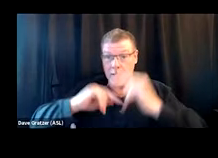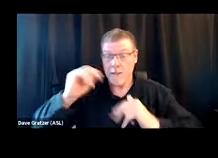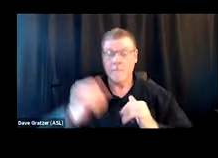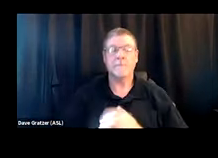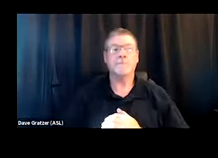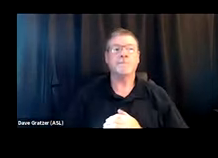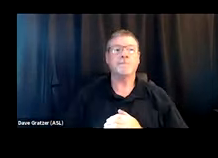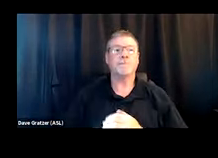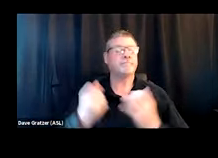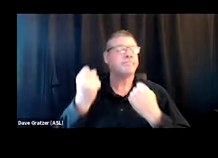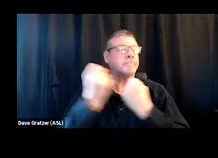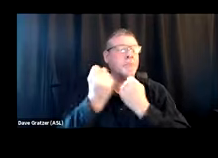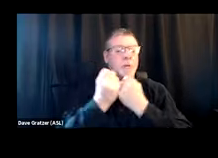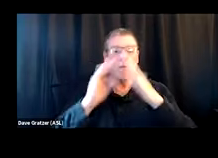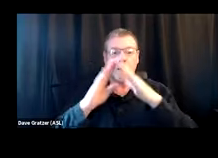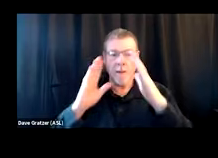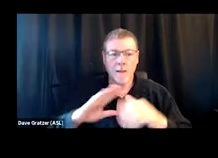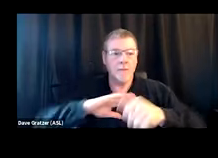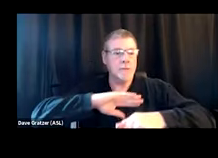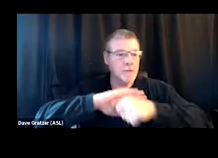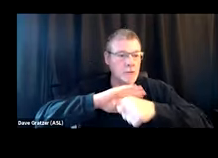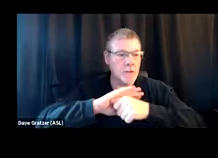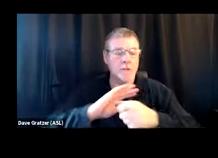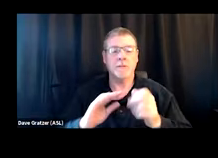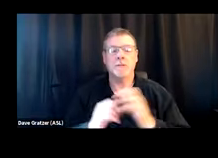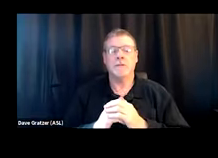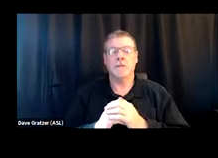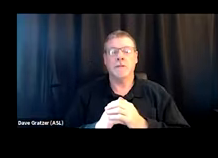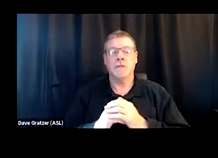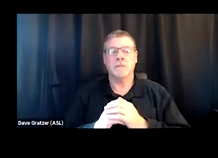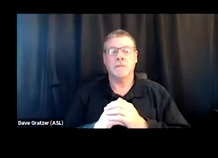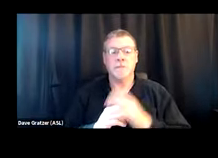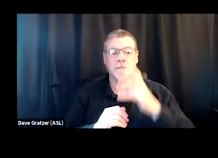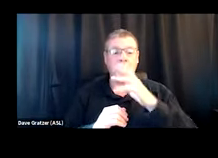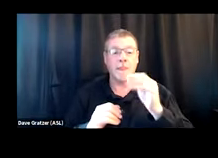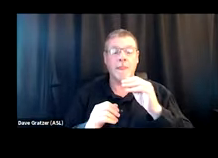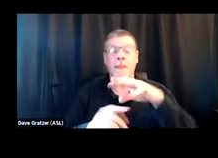that could be shelter, it could be congregate settings, reverse motion detectors in bathrooms.